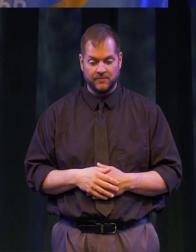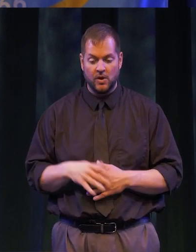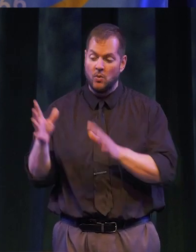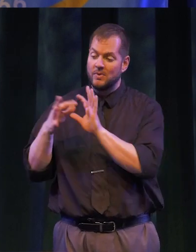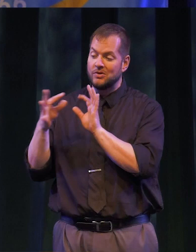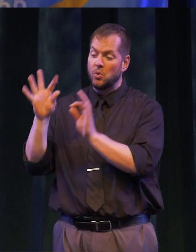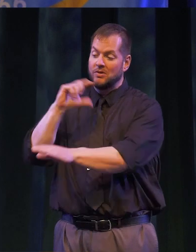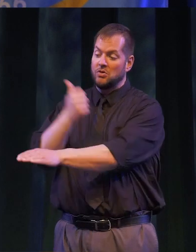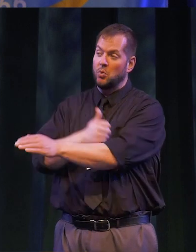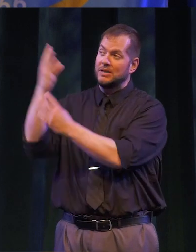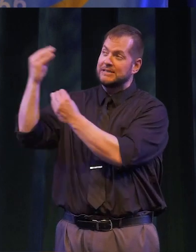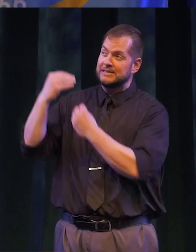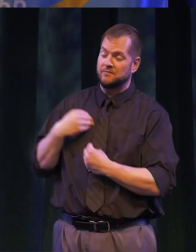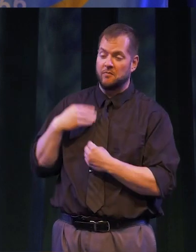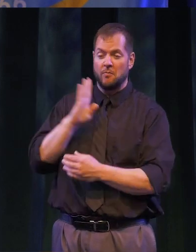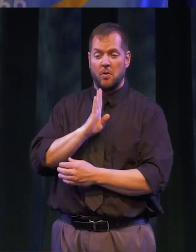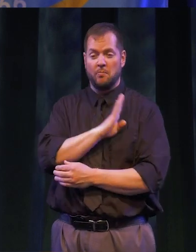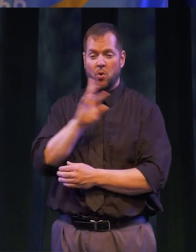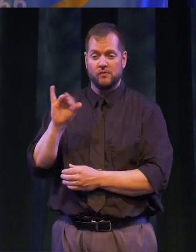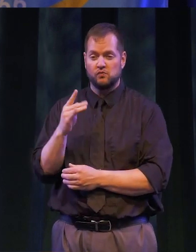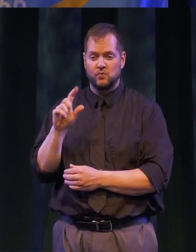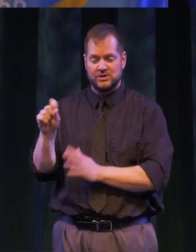IN ACCORDANCE WITH THE AUTHORITY VESTED IN ME BY THE BOARD OF REGENTS OF THE STATE OF